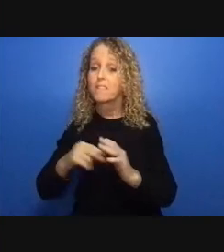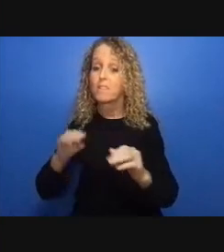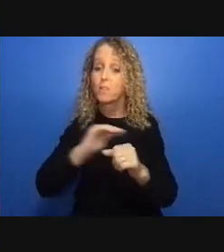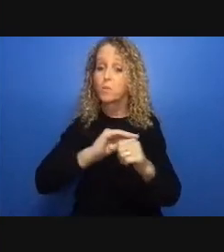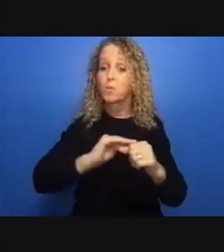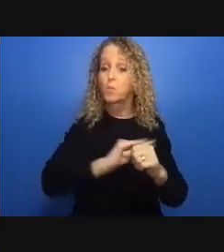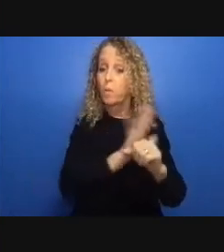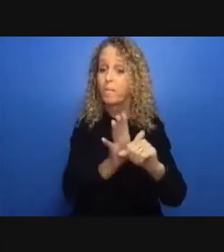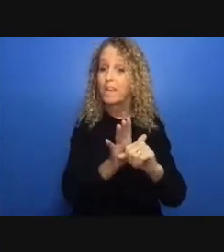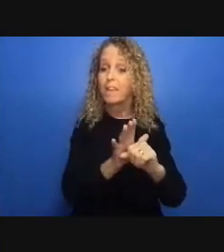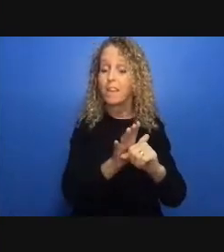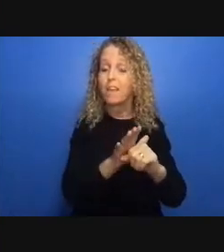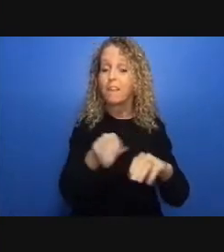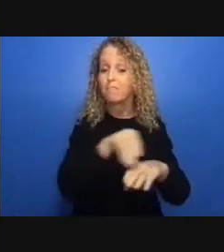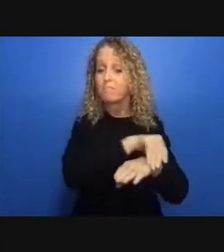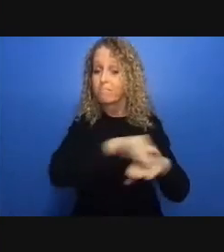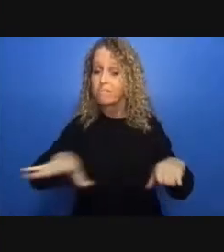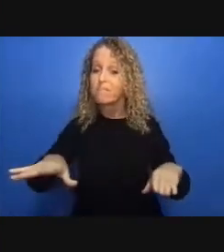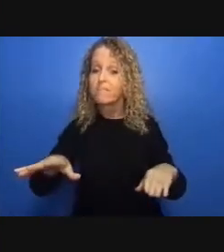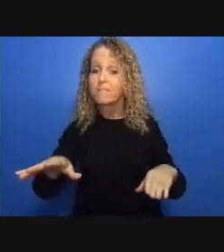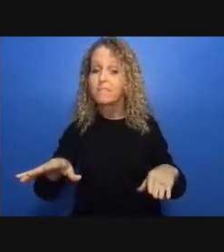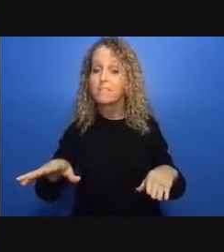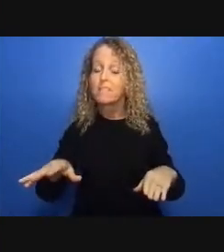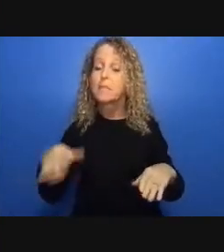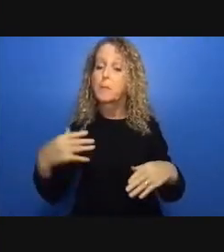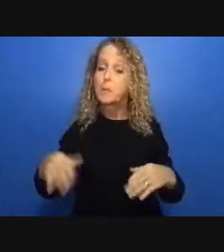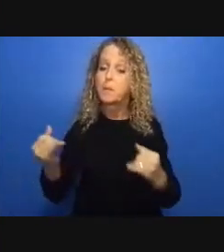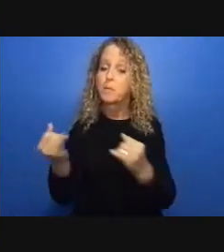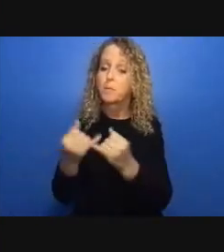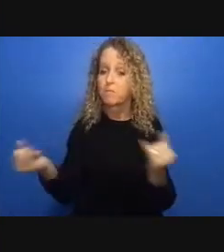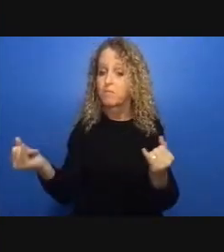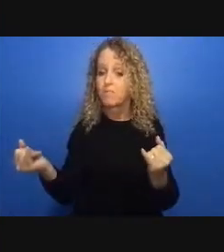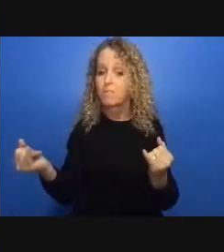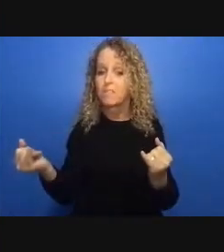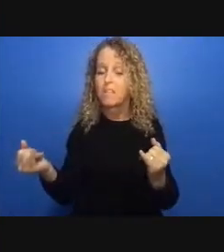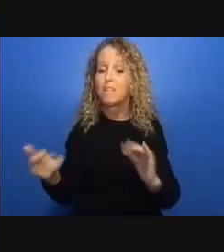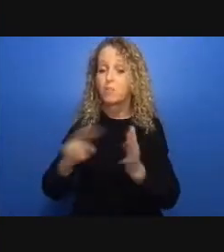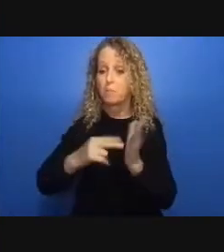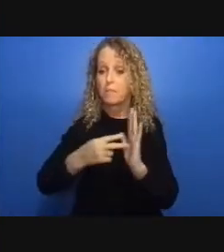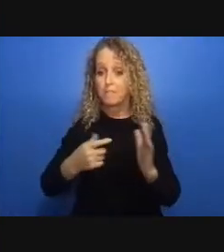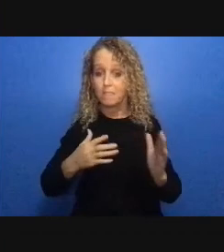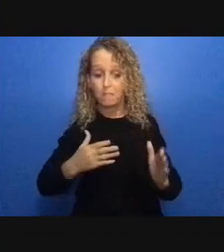the united nations convention on the rights of the child stipulates the child's right to be parented